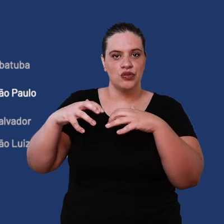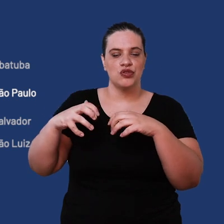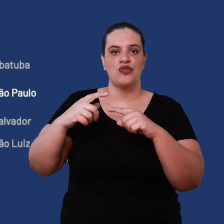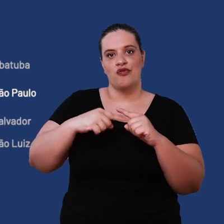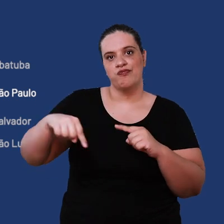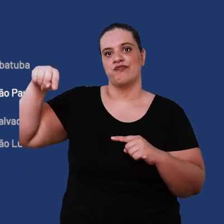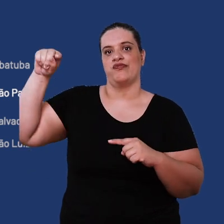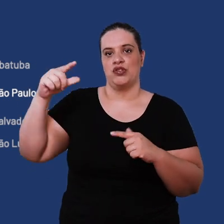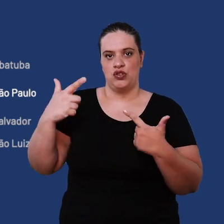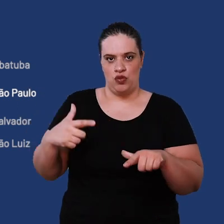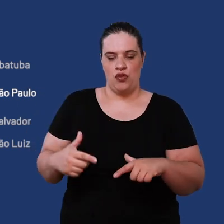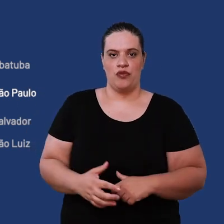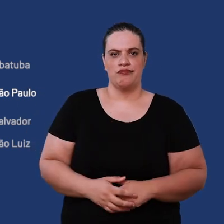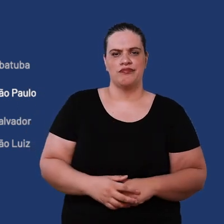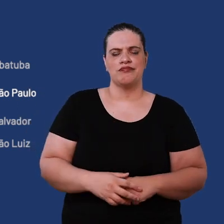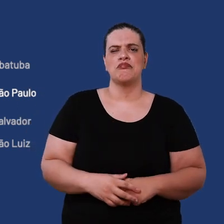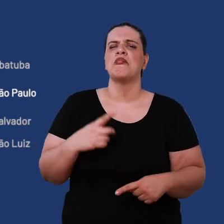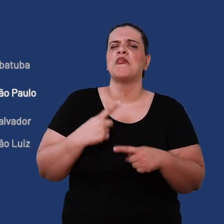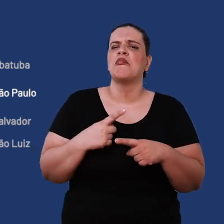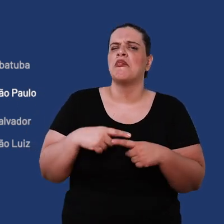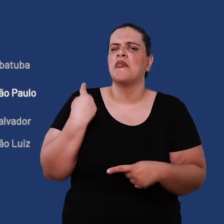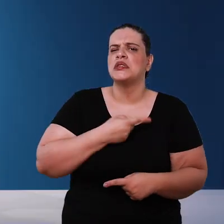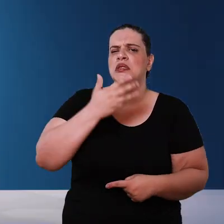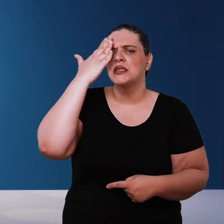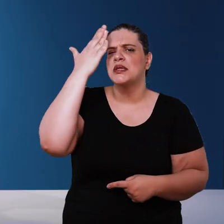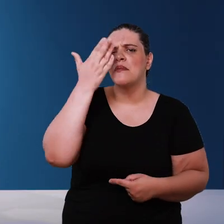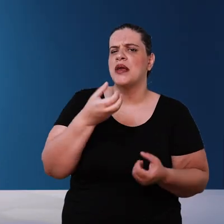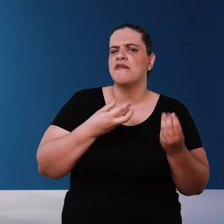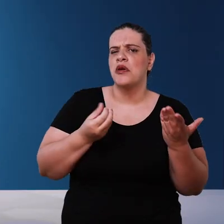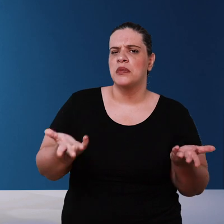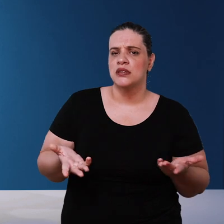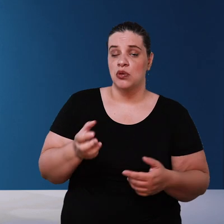index grows again What difference does it make for us if I I live in São Luís and